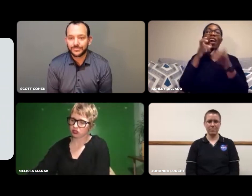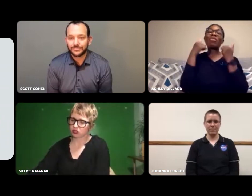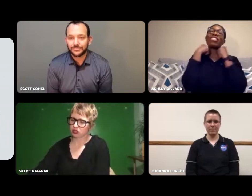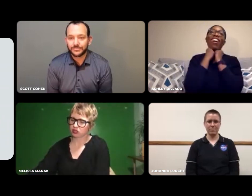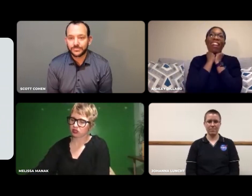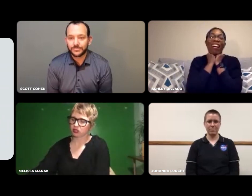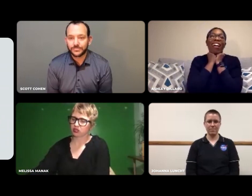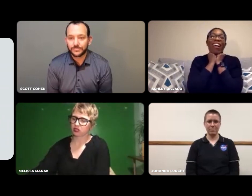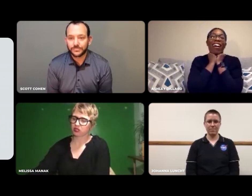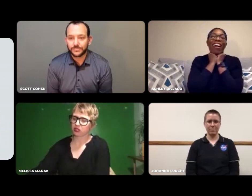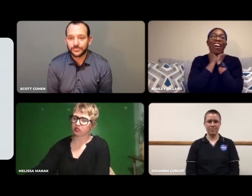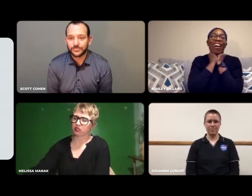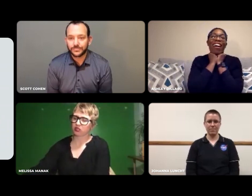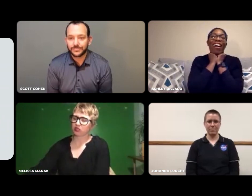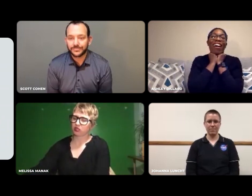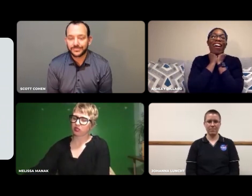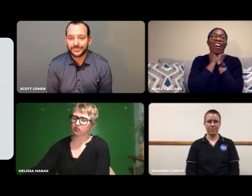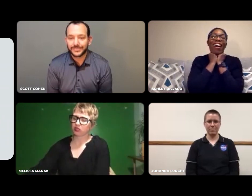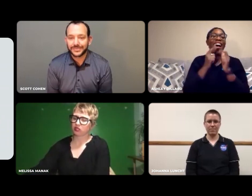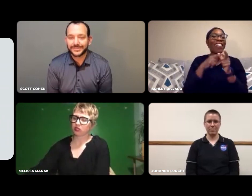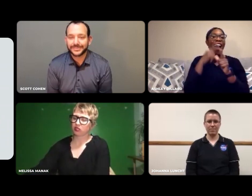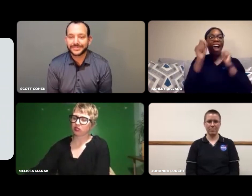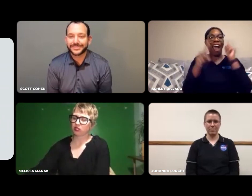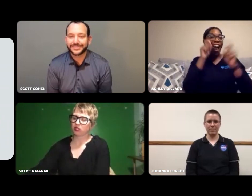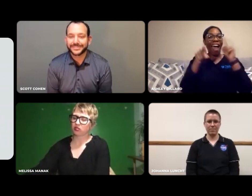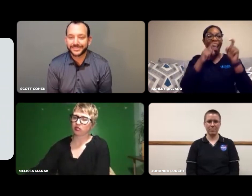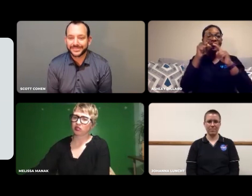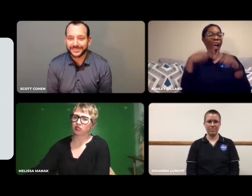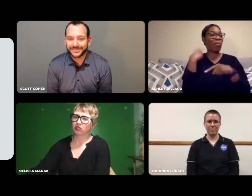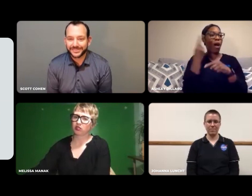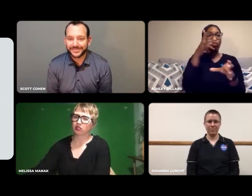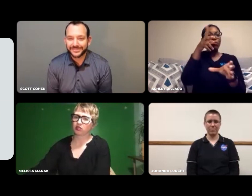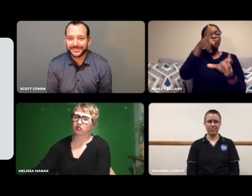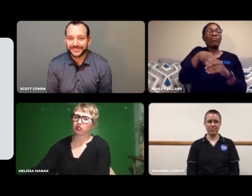I was just so in awe of her in her class.